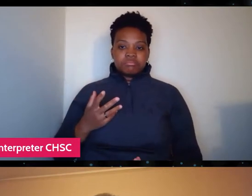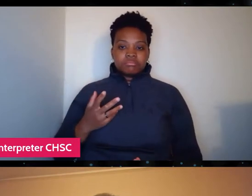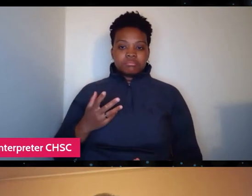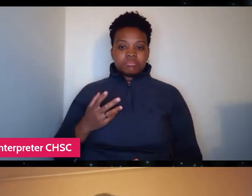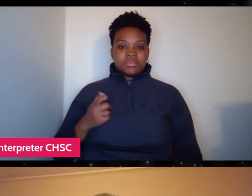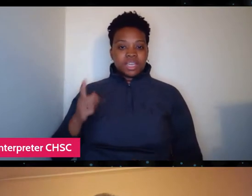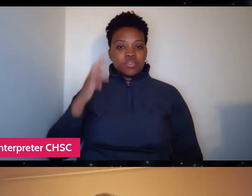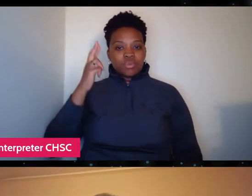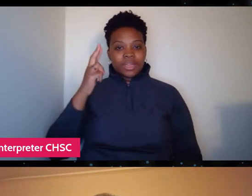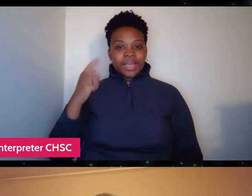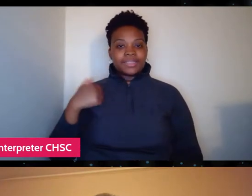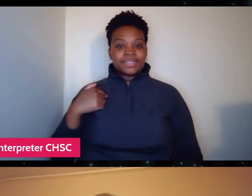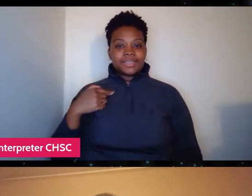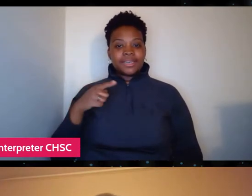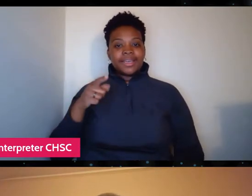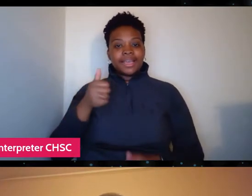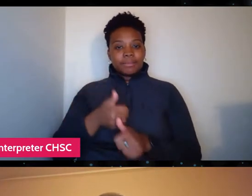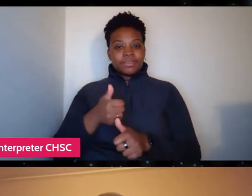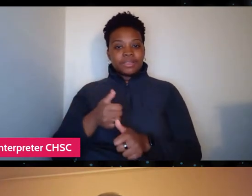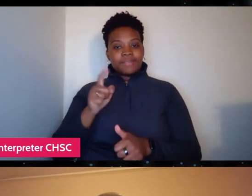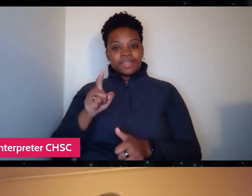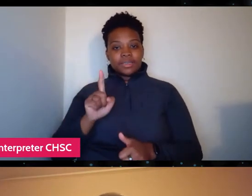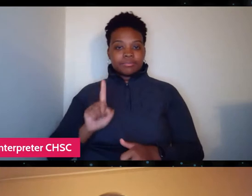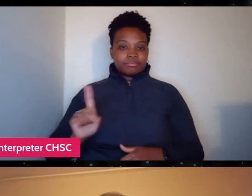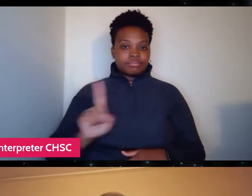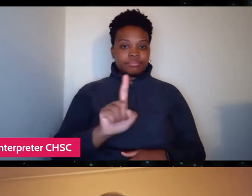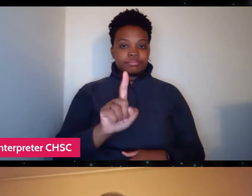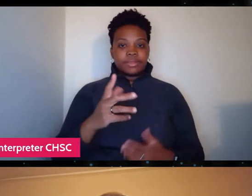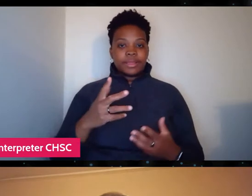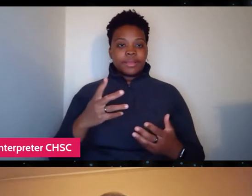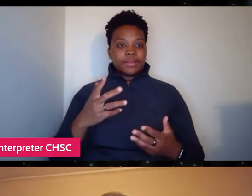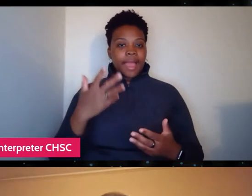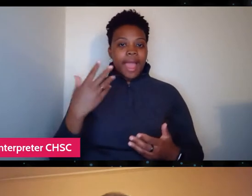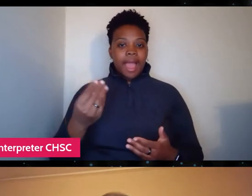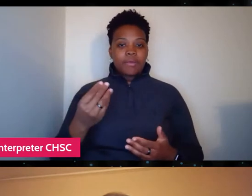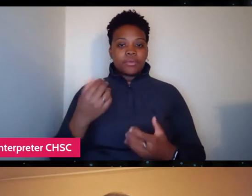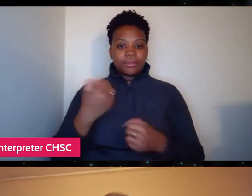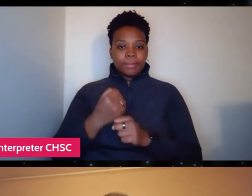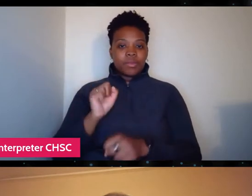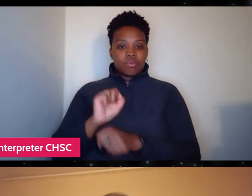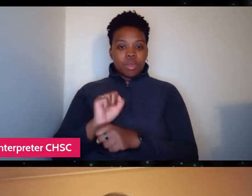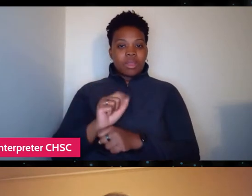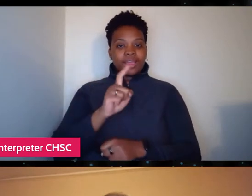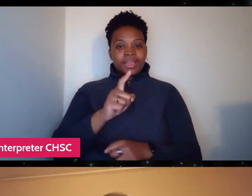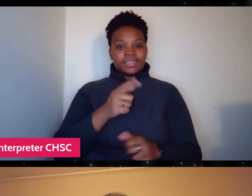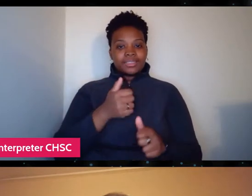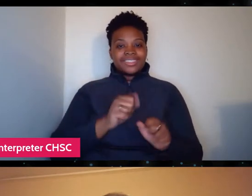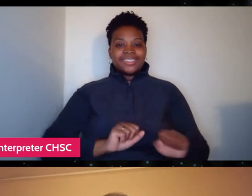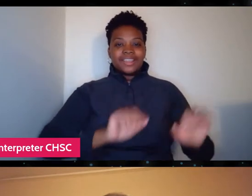he had to put himself out there to make this work. He had to give up himself to be able to kind of